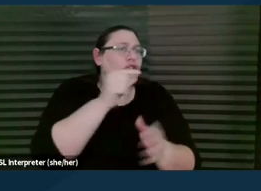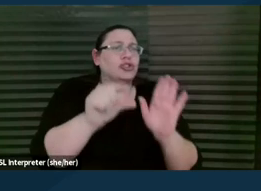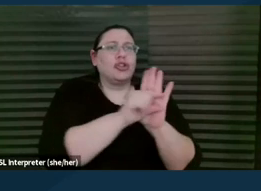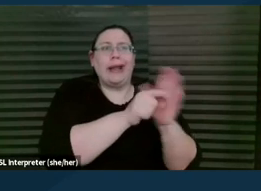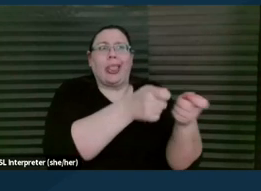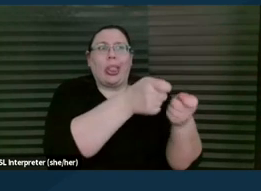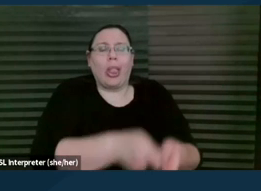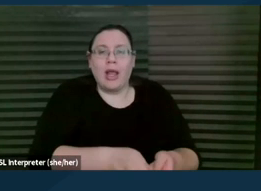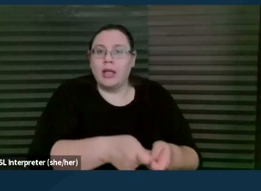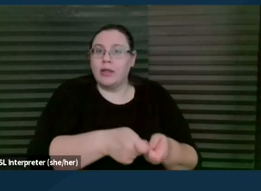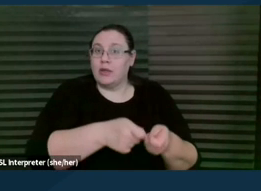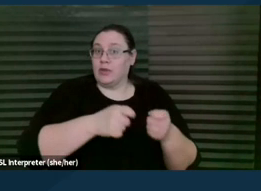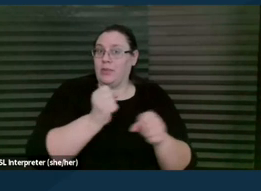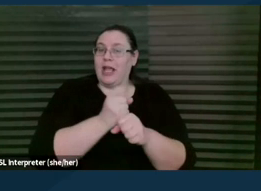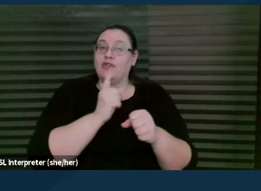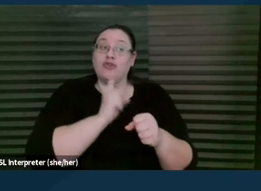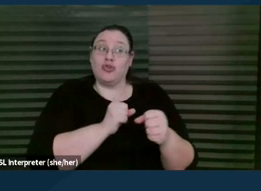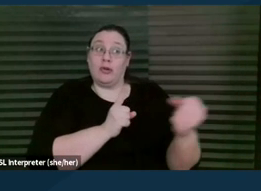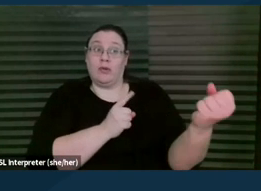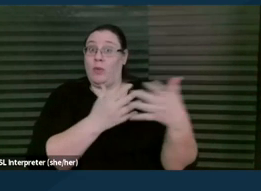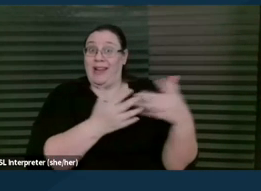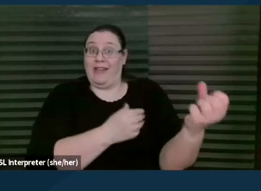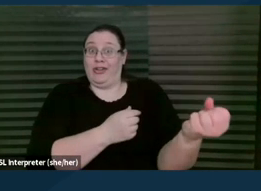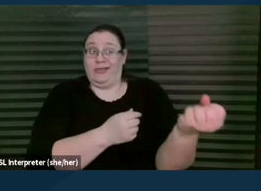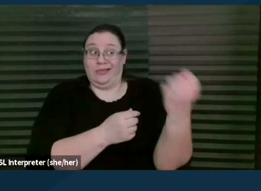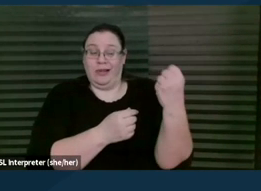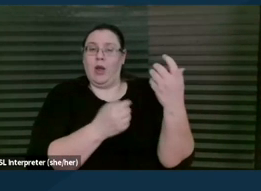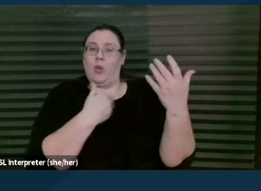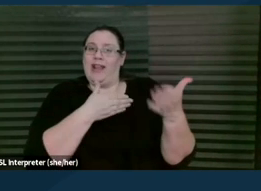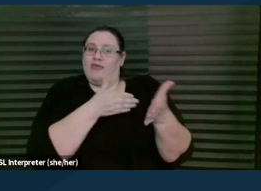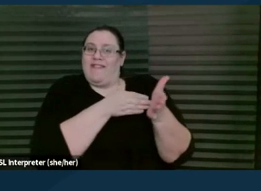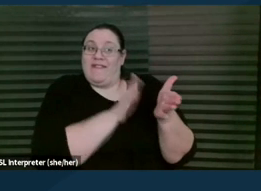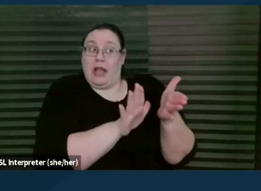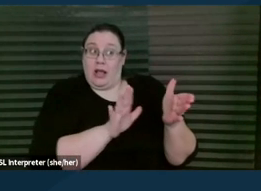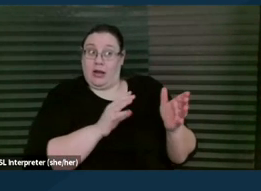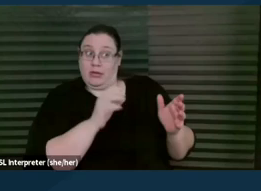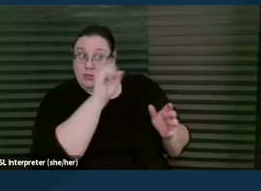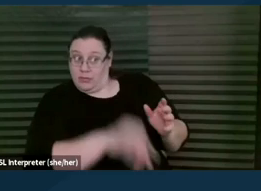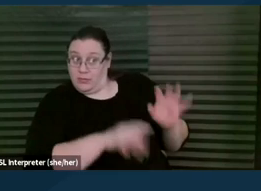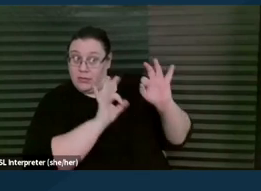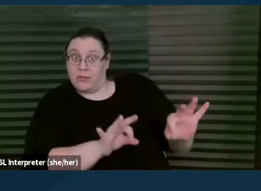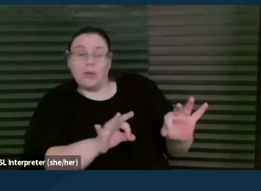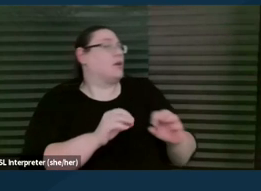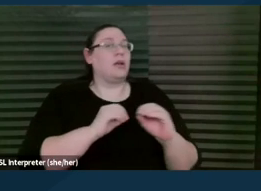what the parent or client is saying to us, but not adding on, not embellishing,